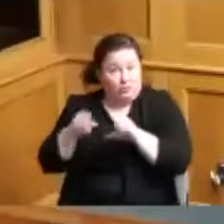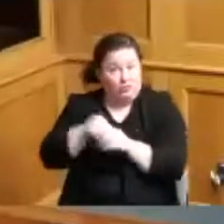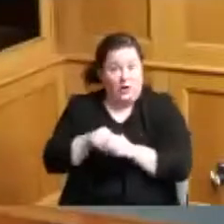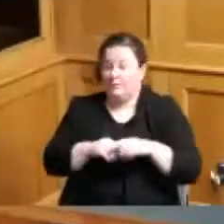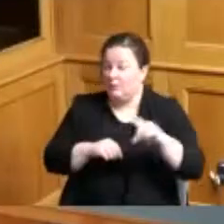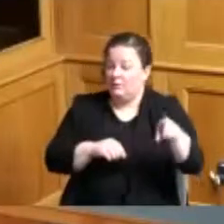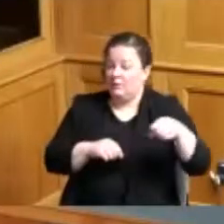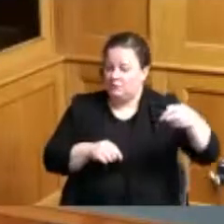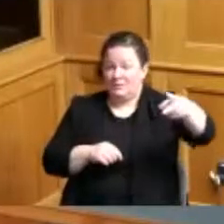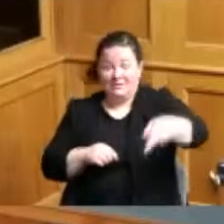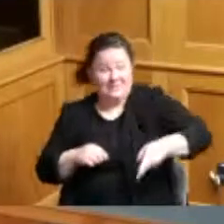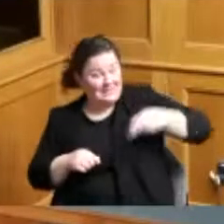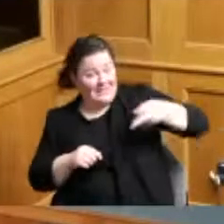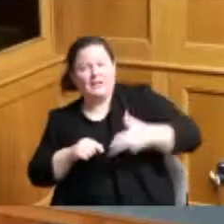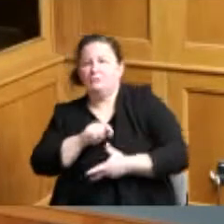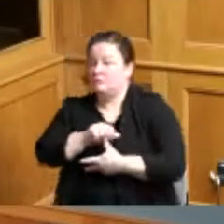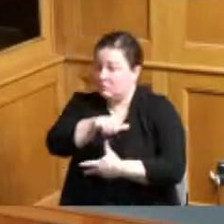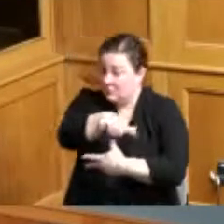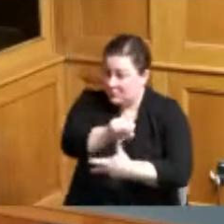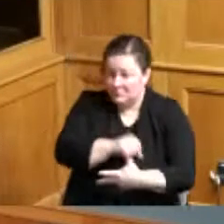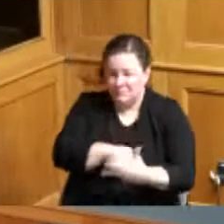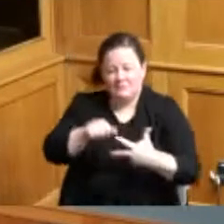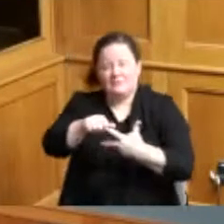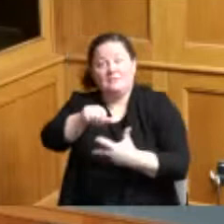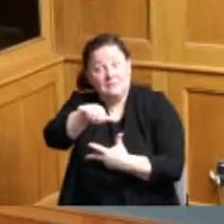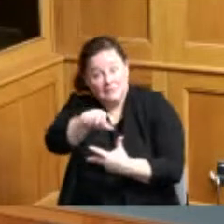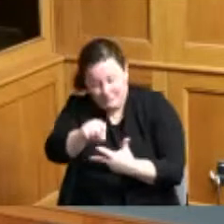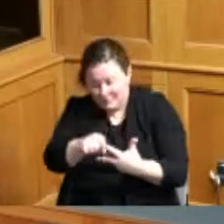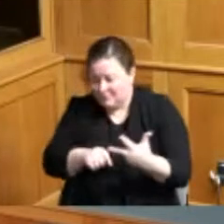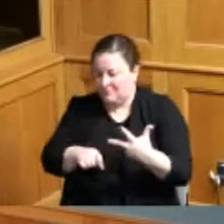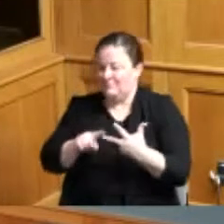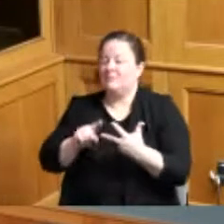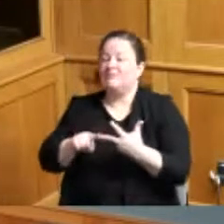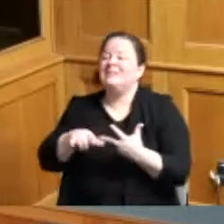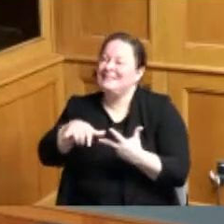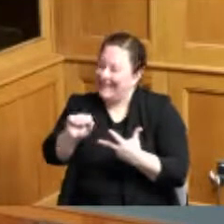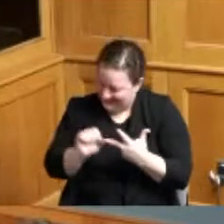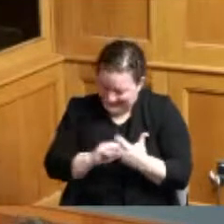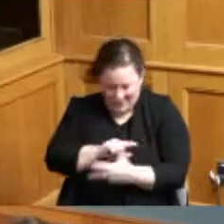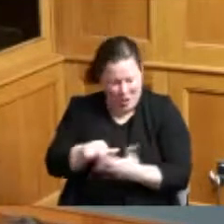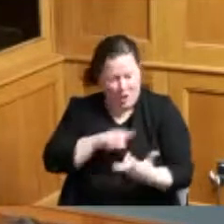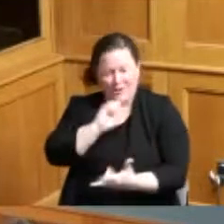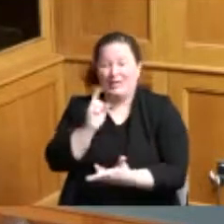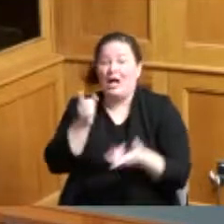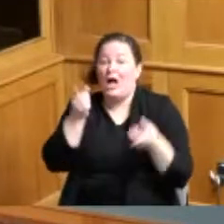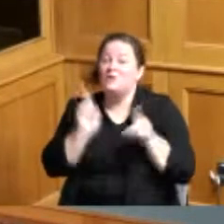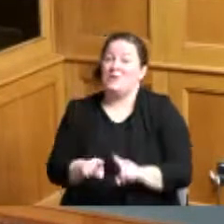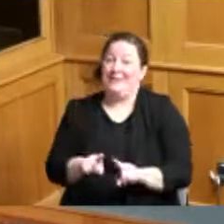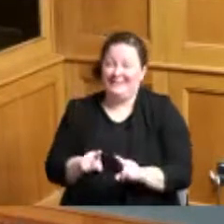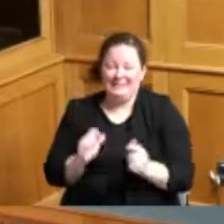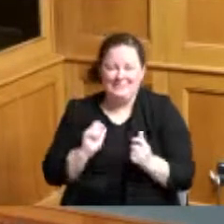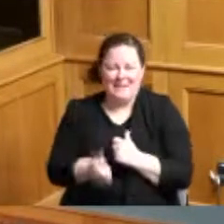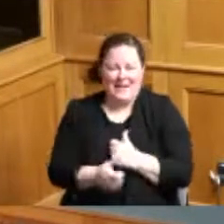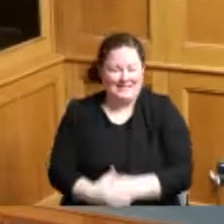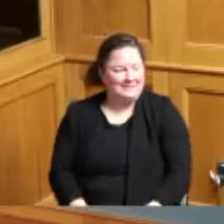Commissioner Driehaus yes Commissioner Reece yes Commissioner Summerow Dumas yes thank you and thank you